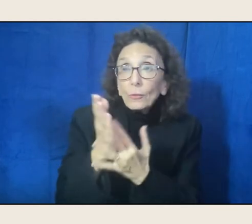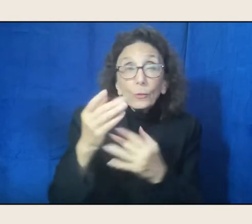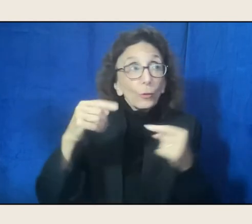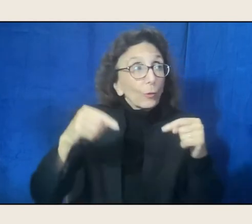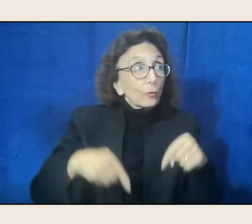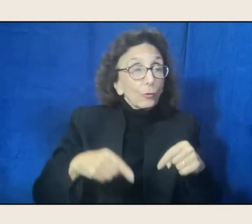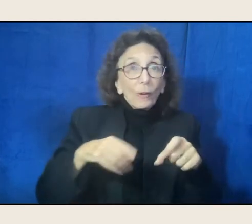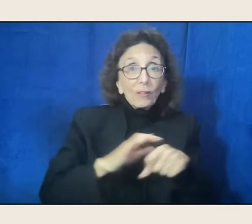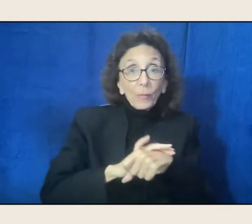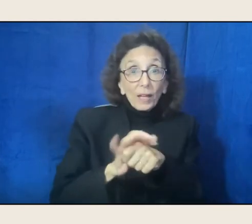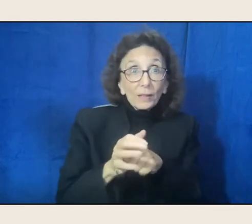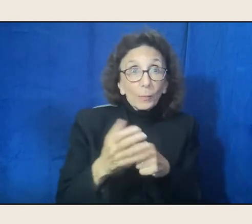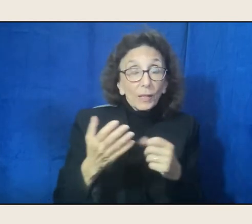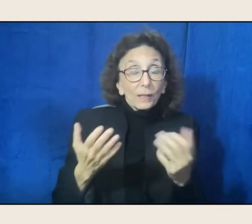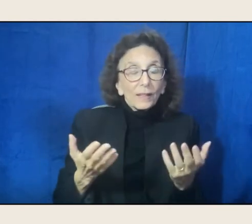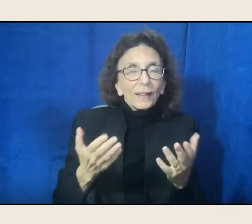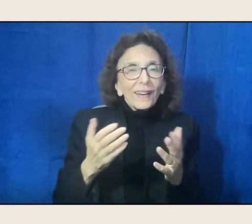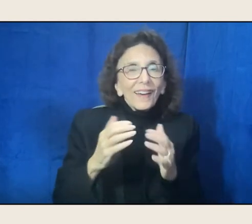and how you've thought about the role.